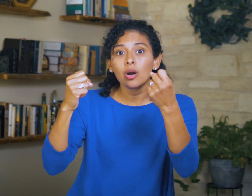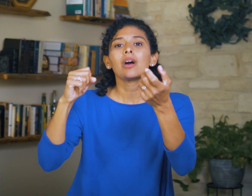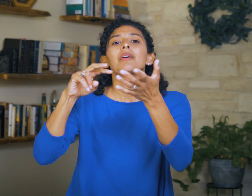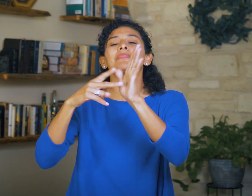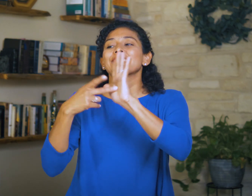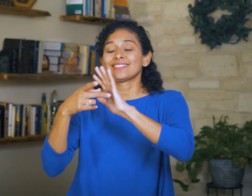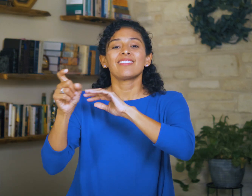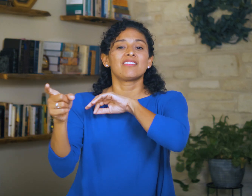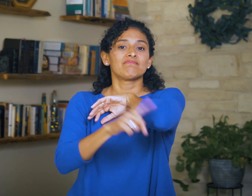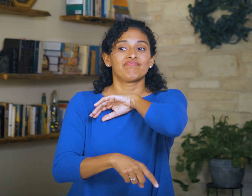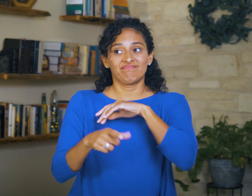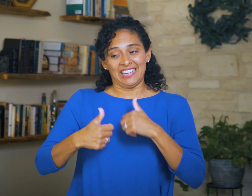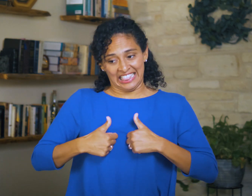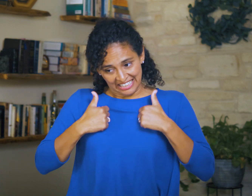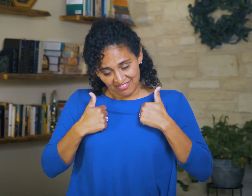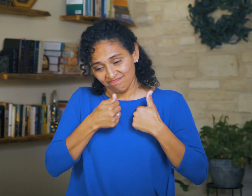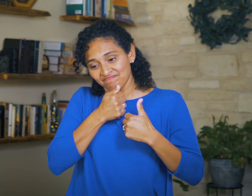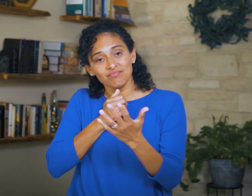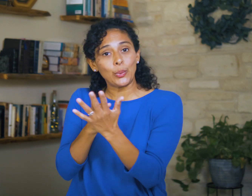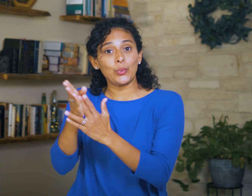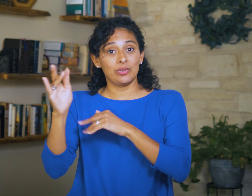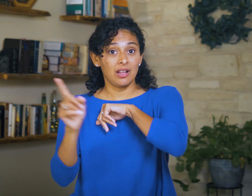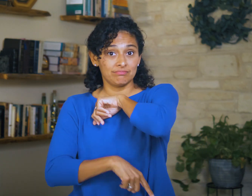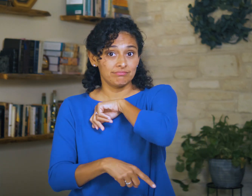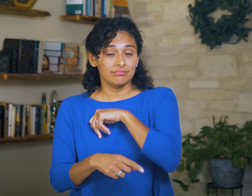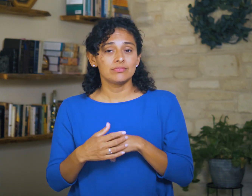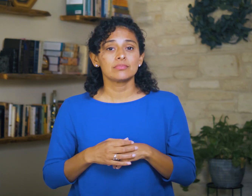so they’re living under the curse of that covenant.